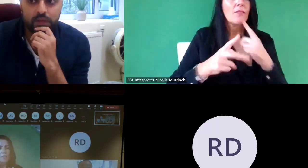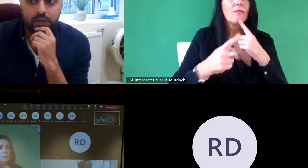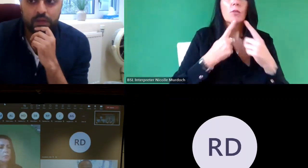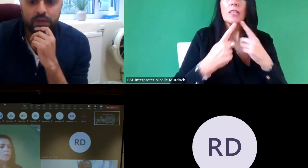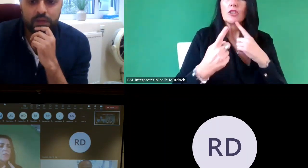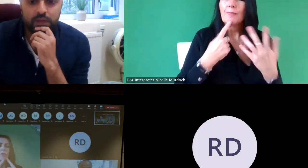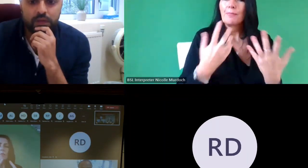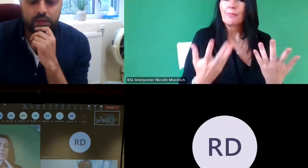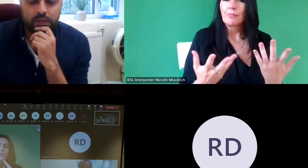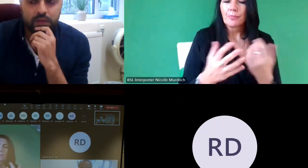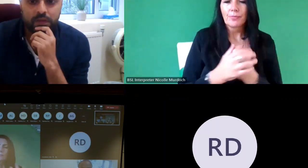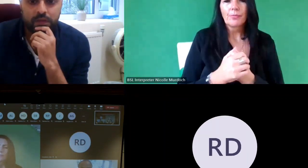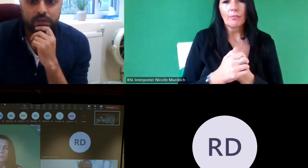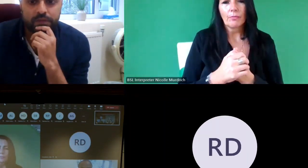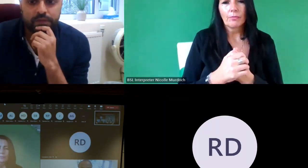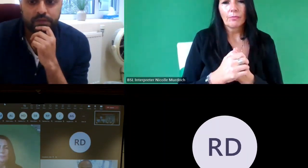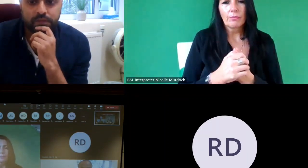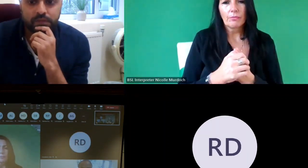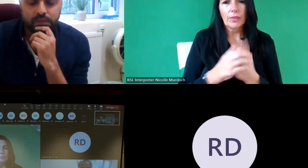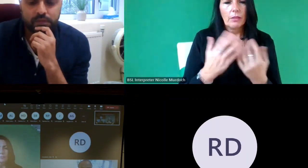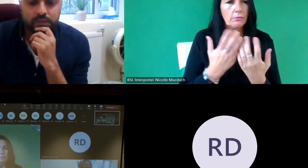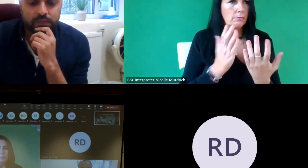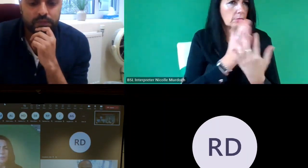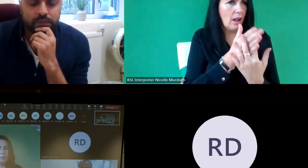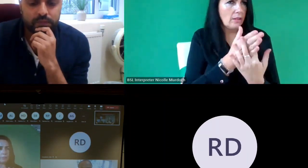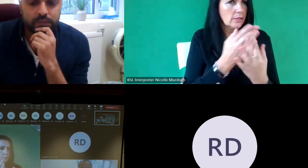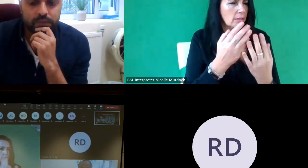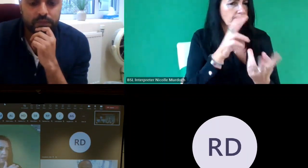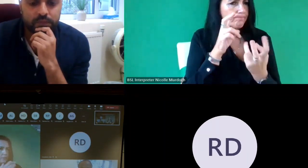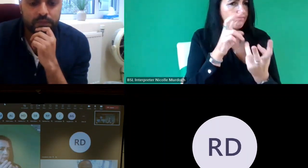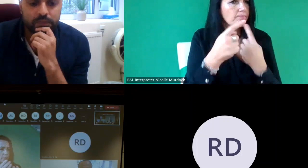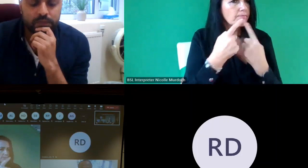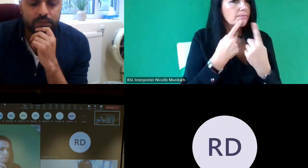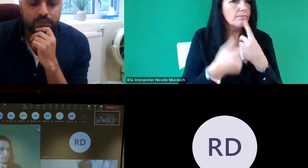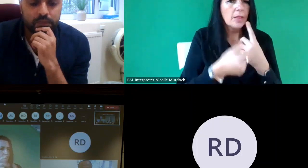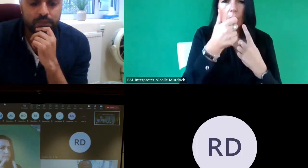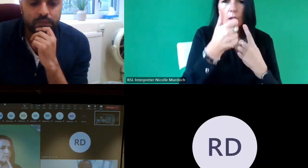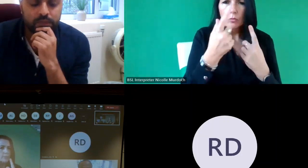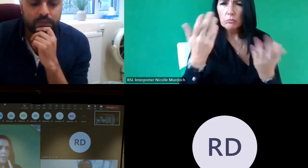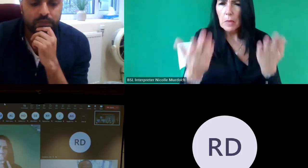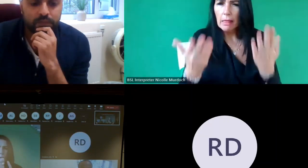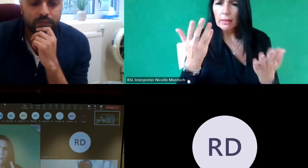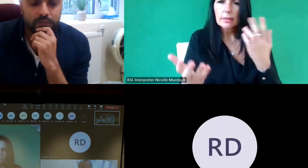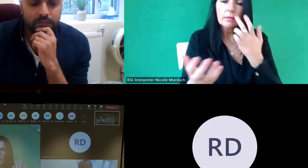them order to get people to access also deser the future yeah that's that's that's a really